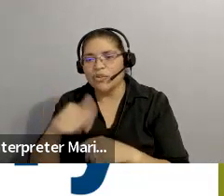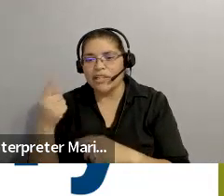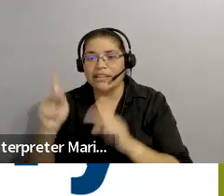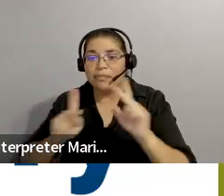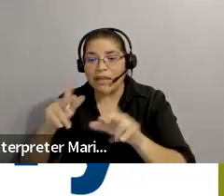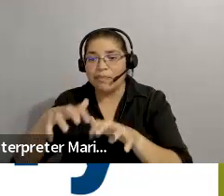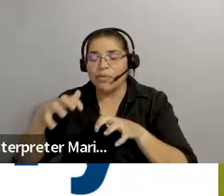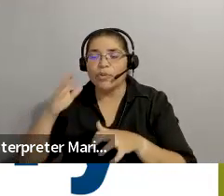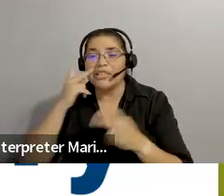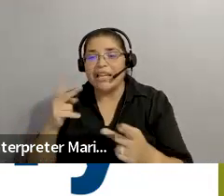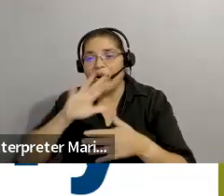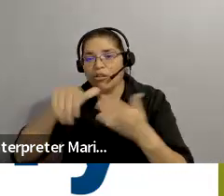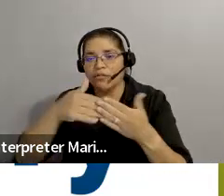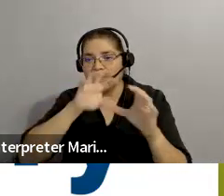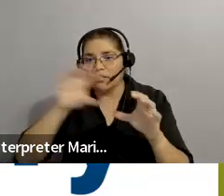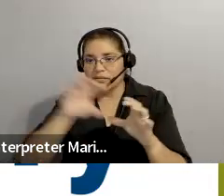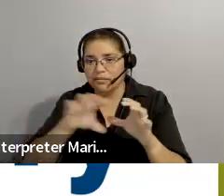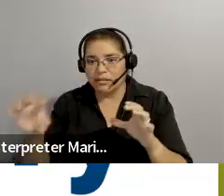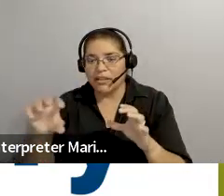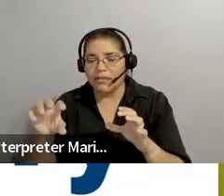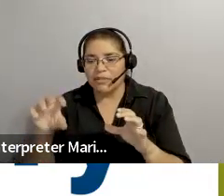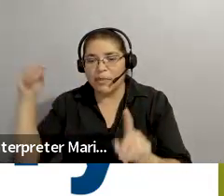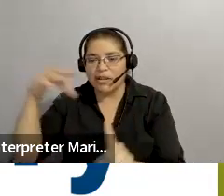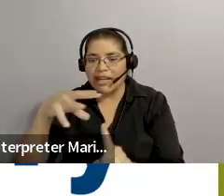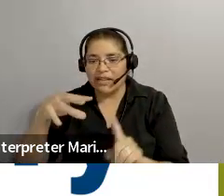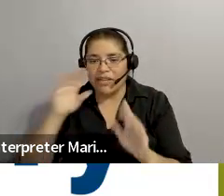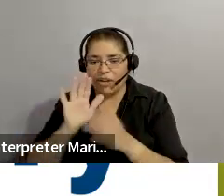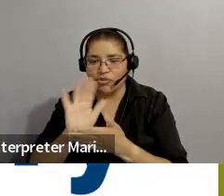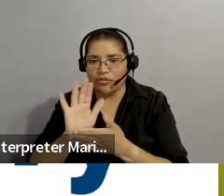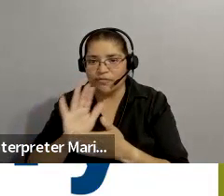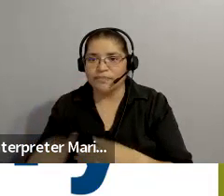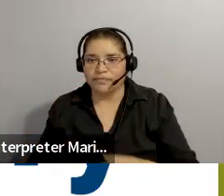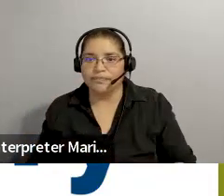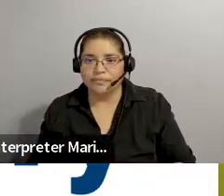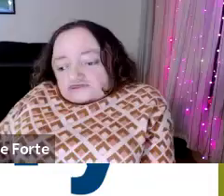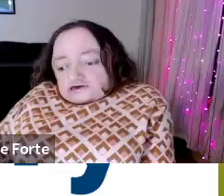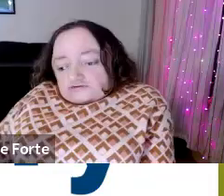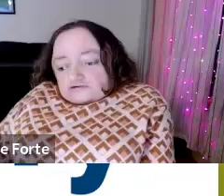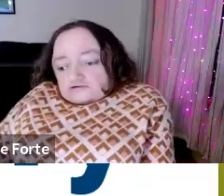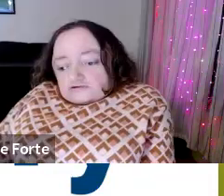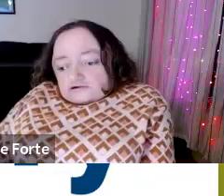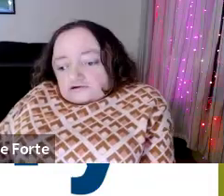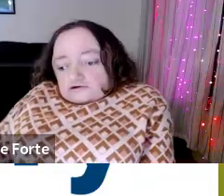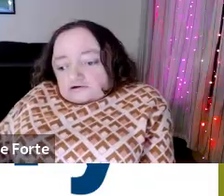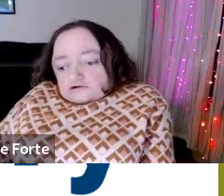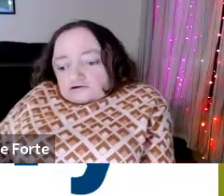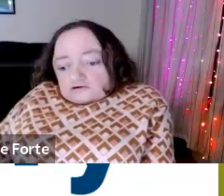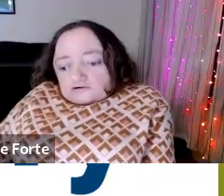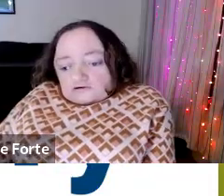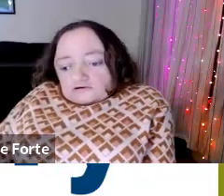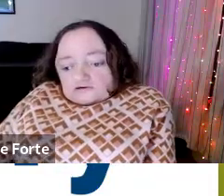: For our group I will spotlight you -- actually, I will spot that spotlight Elvis right now so it is not confusing. The interpreters, will that mess anything up if I add other people to the spotlights? Or should I just spotlight one person at a time?